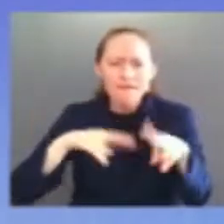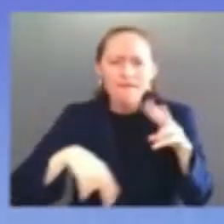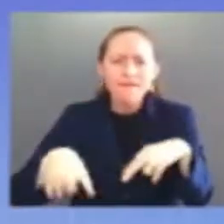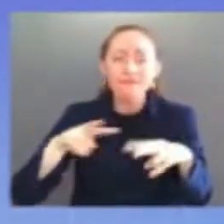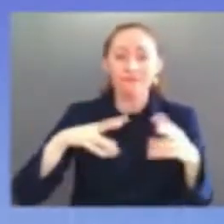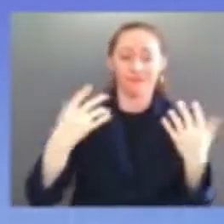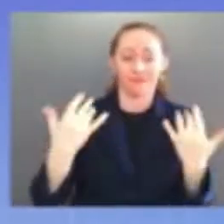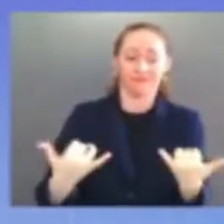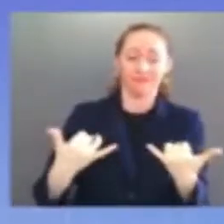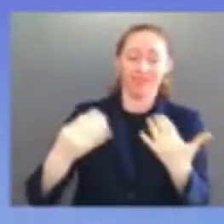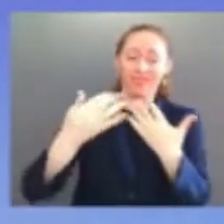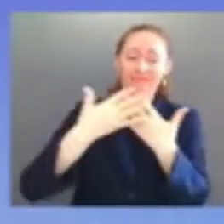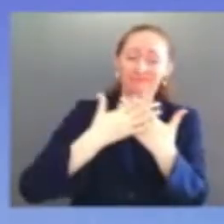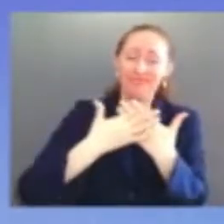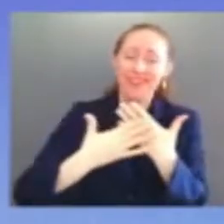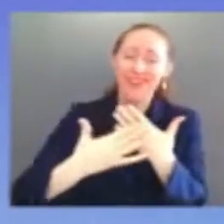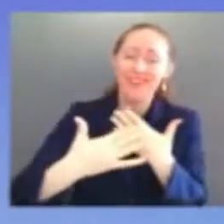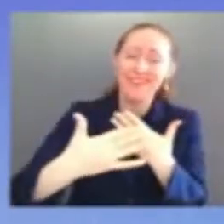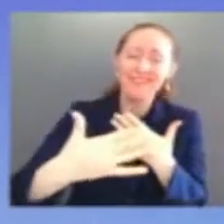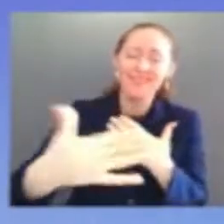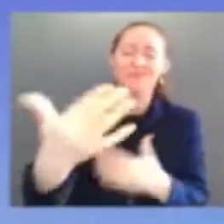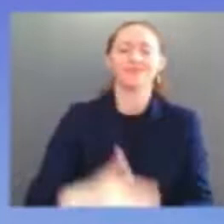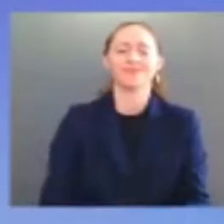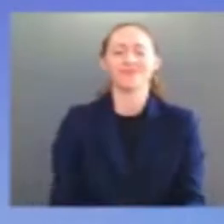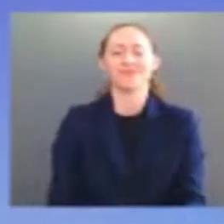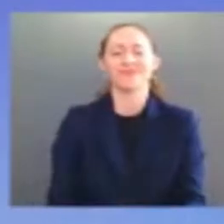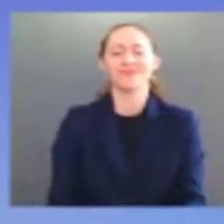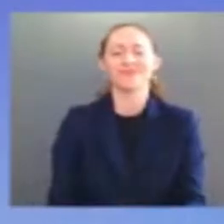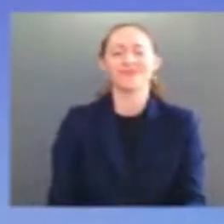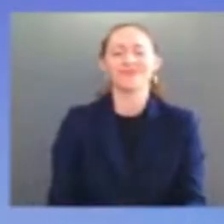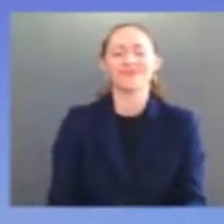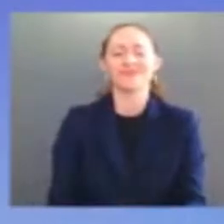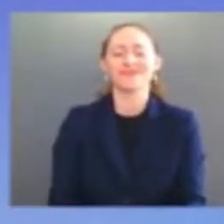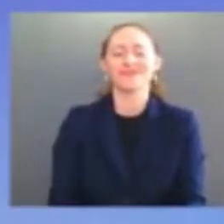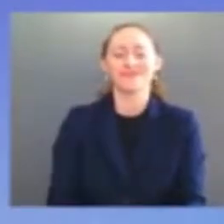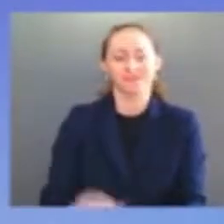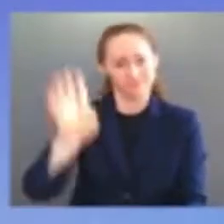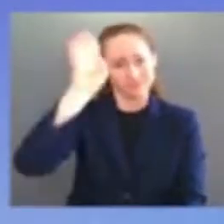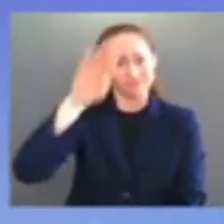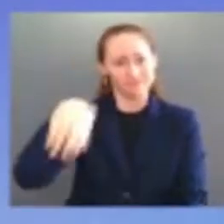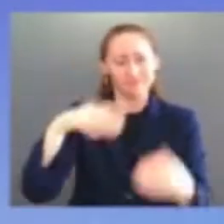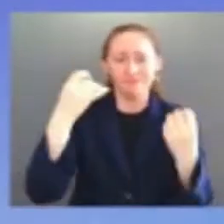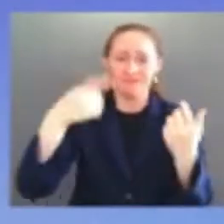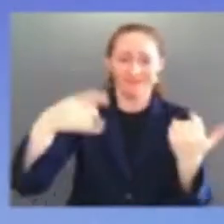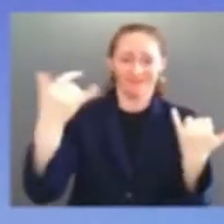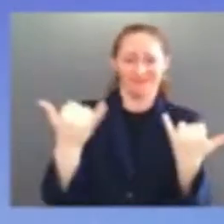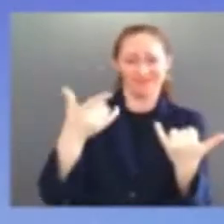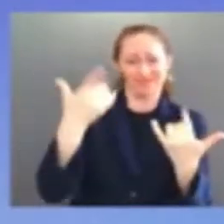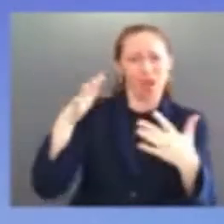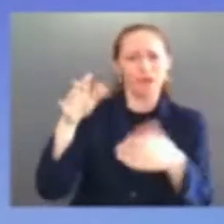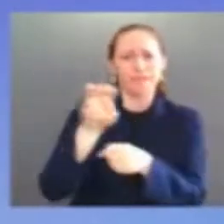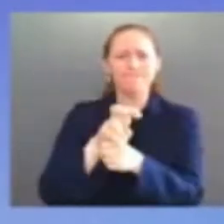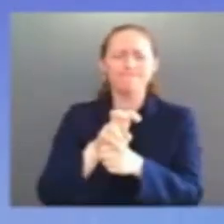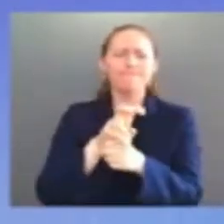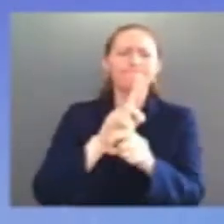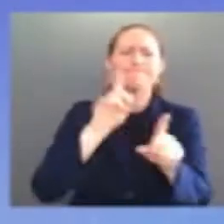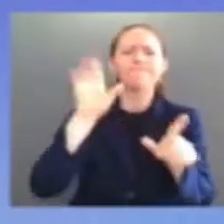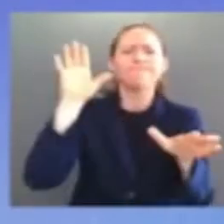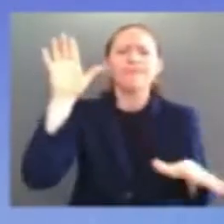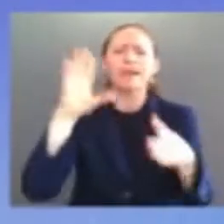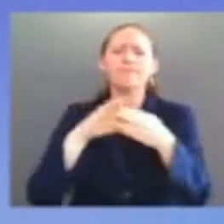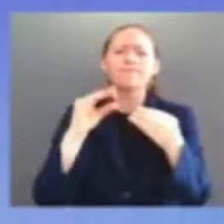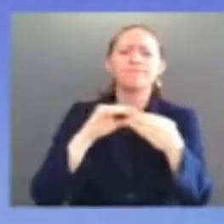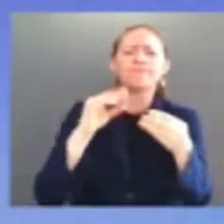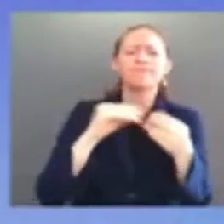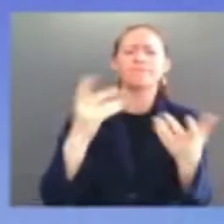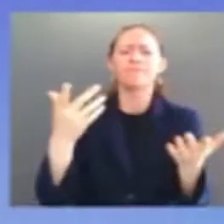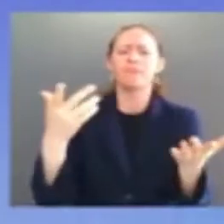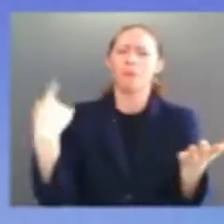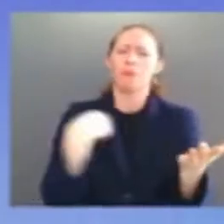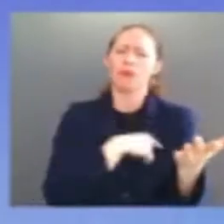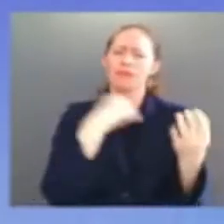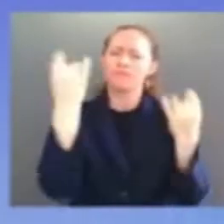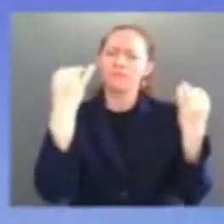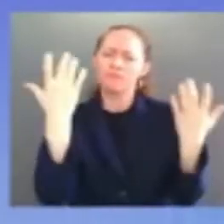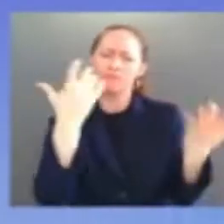about who we are and what kind of country we live in will we expand opportunity or restrict it